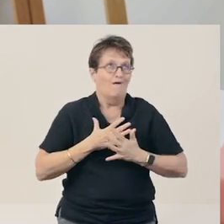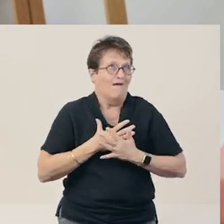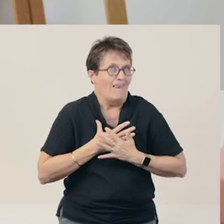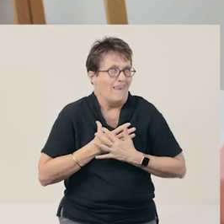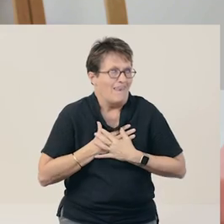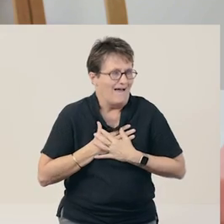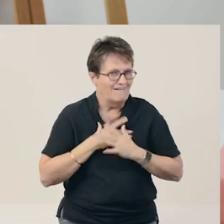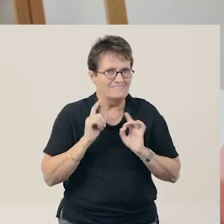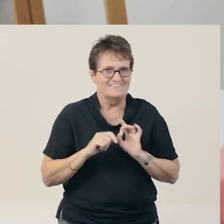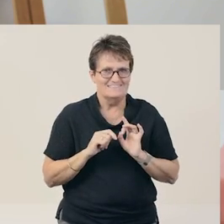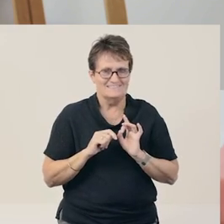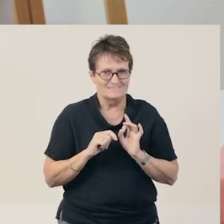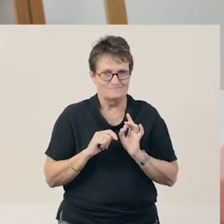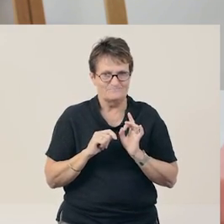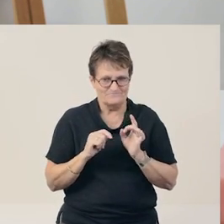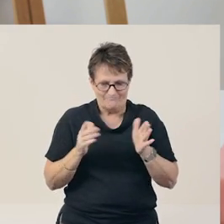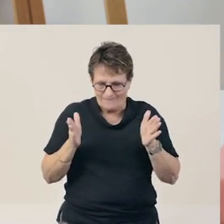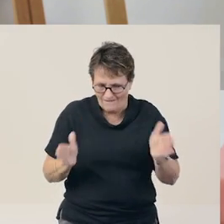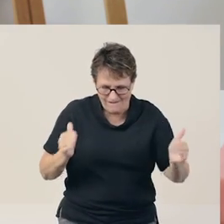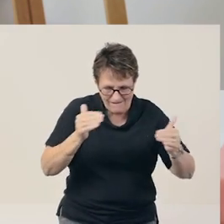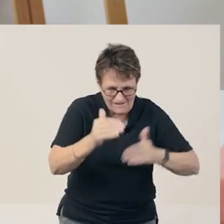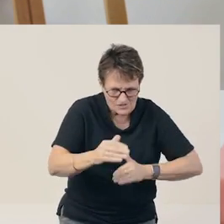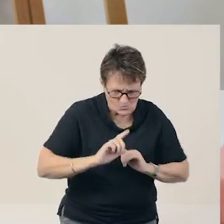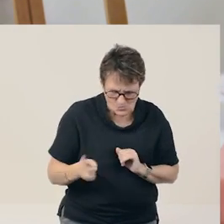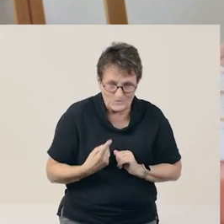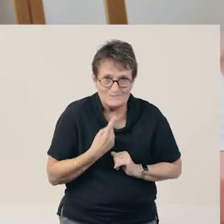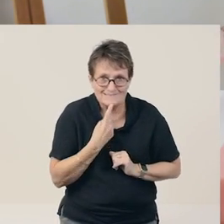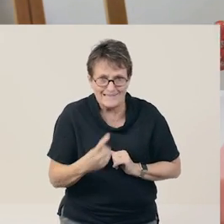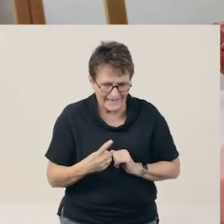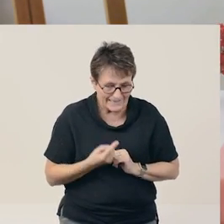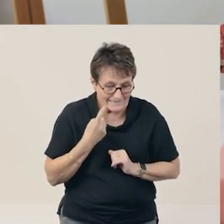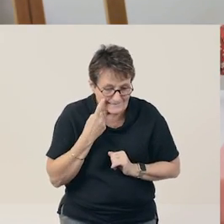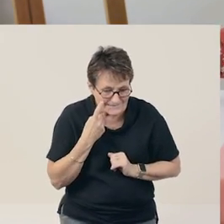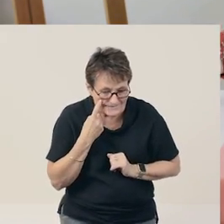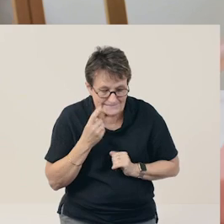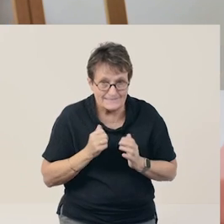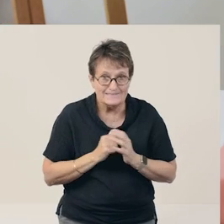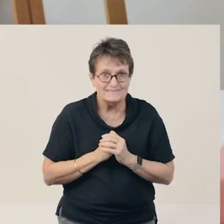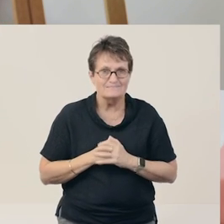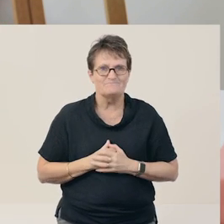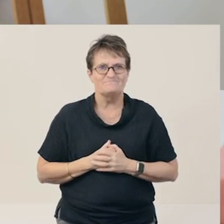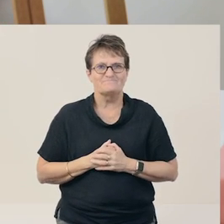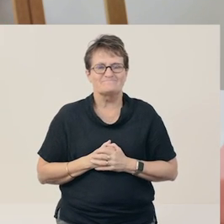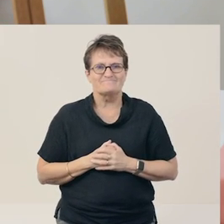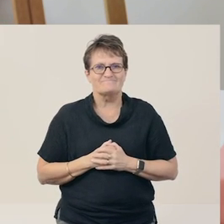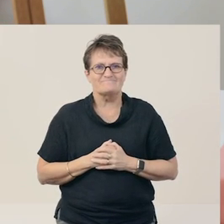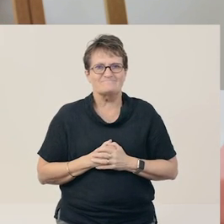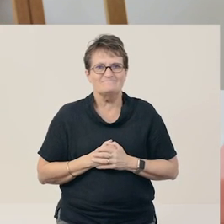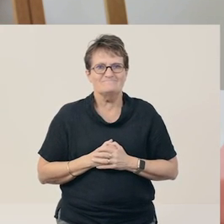[sings] Oh, letter of the day, what do you say? It’s time to play the letter of the day.